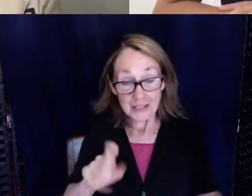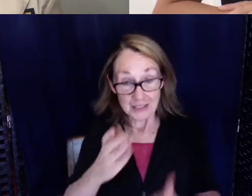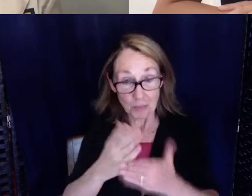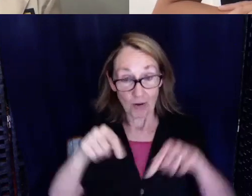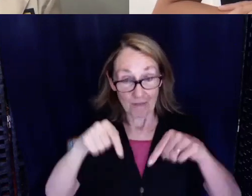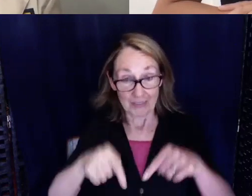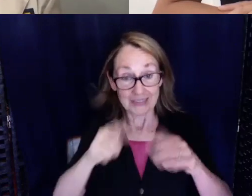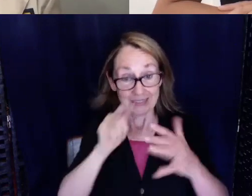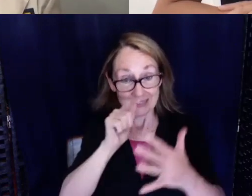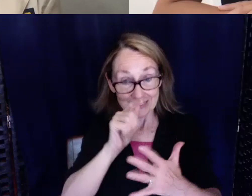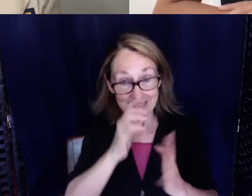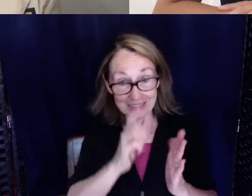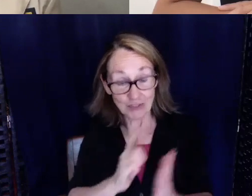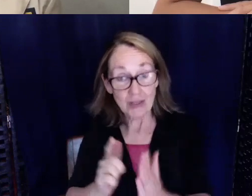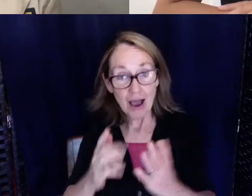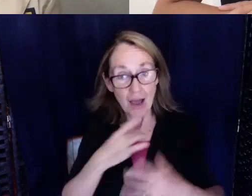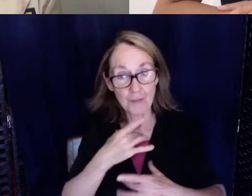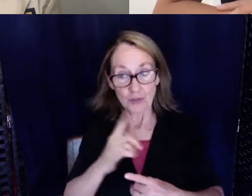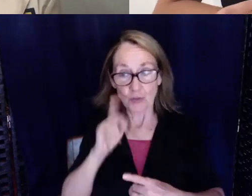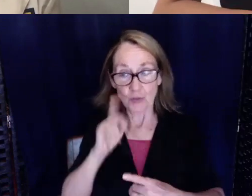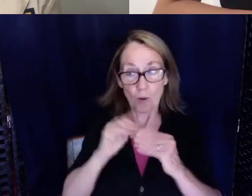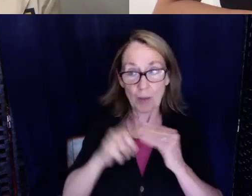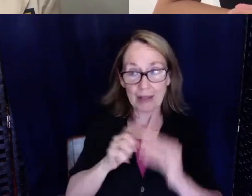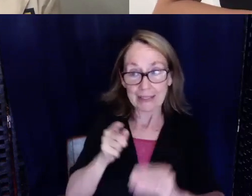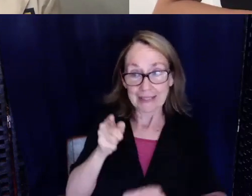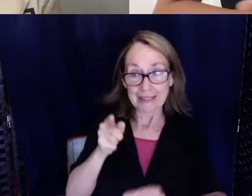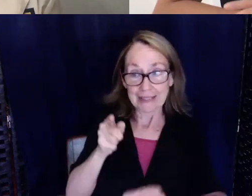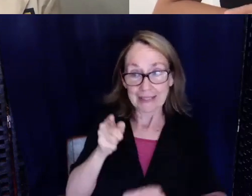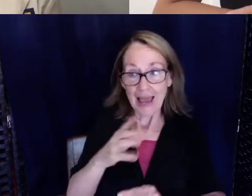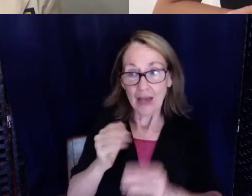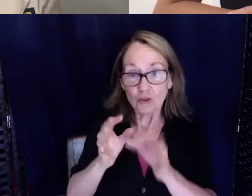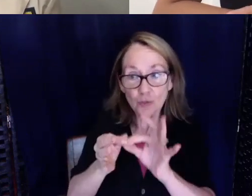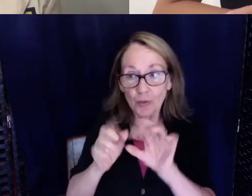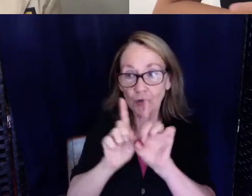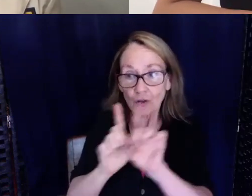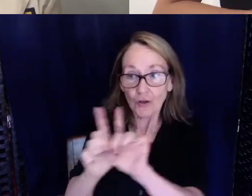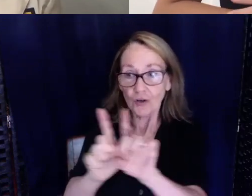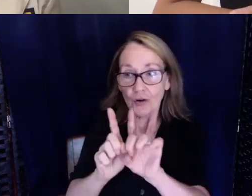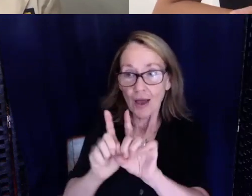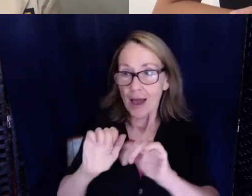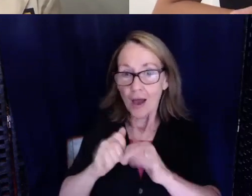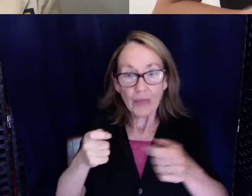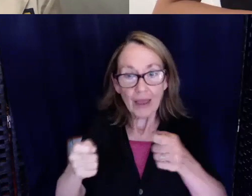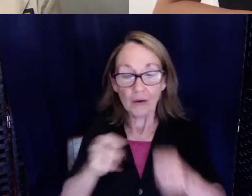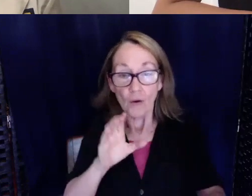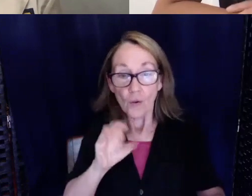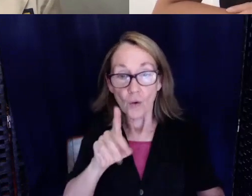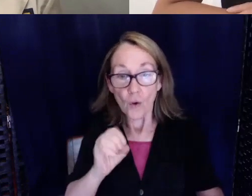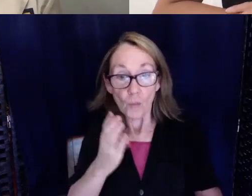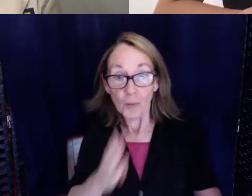So yes, I'm interested in hearing more about him and his interpreter and how they handle Code Blues, but please continue. Continue.